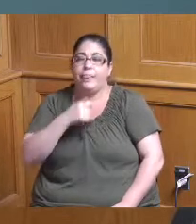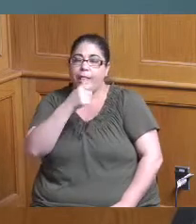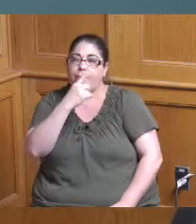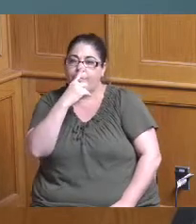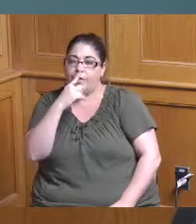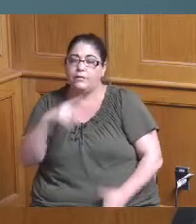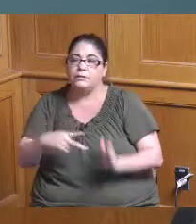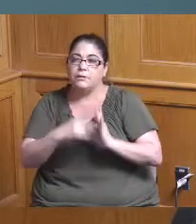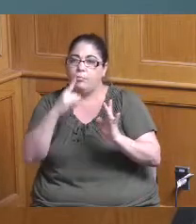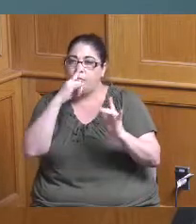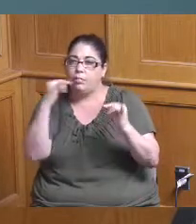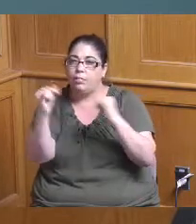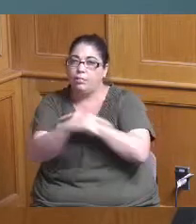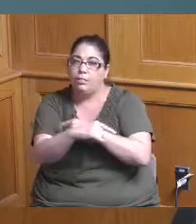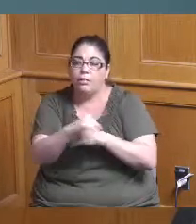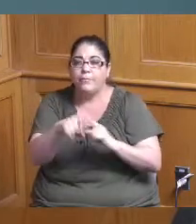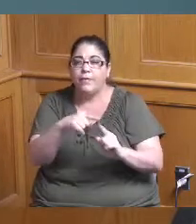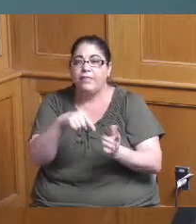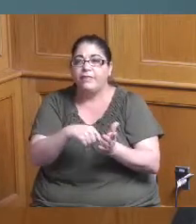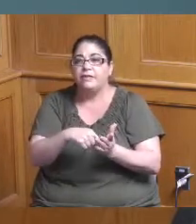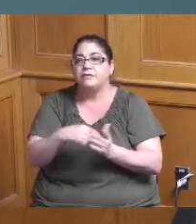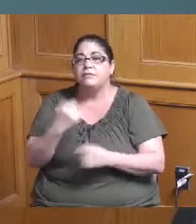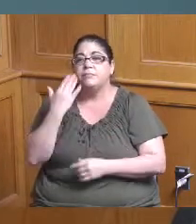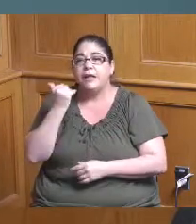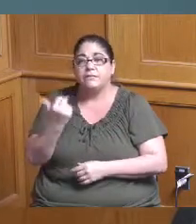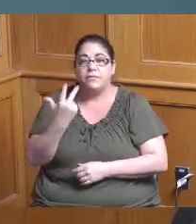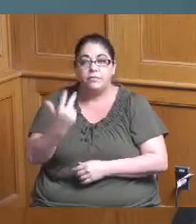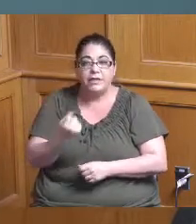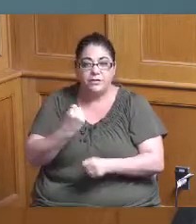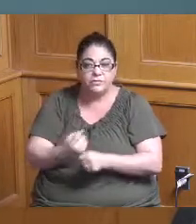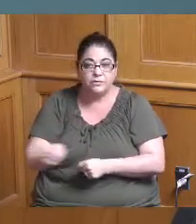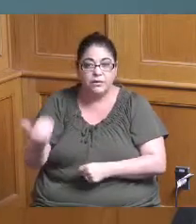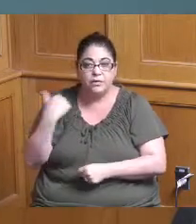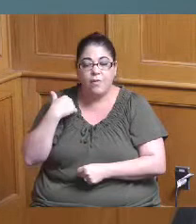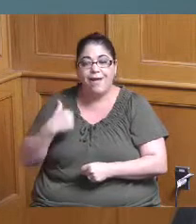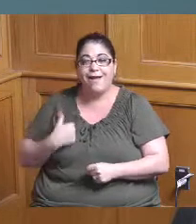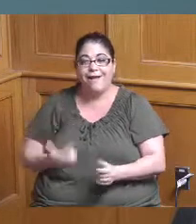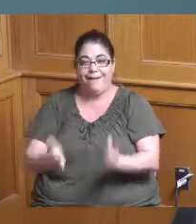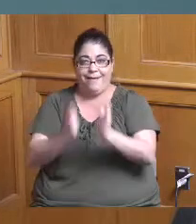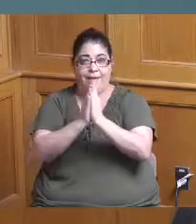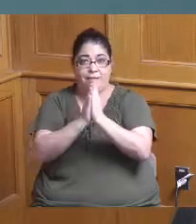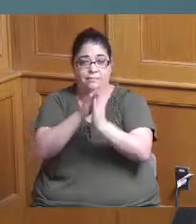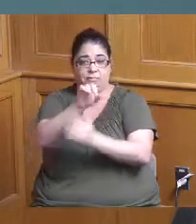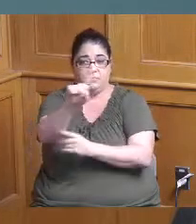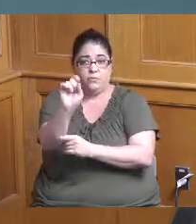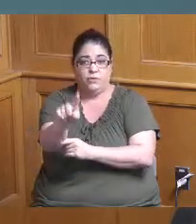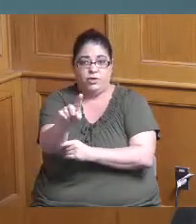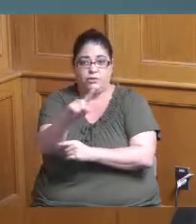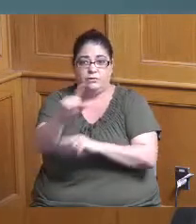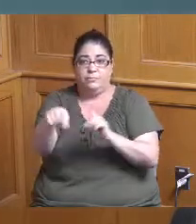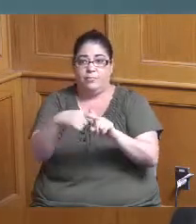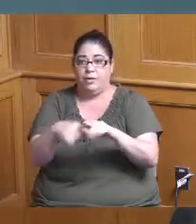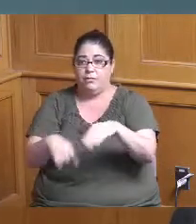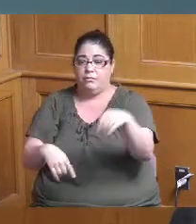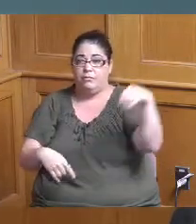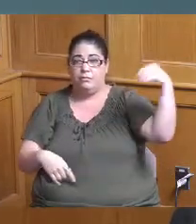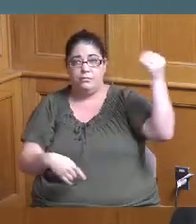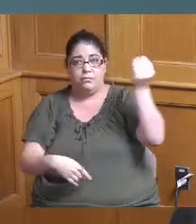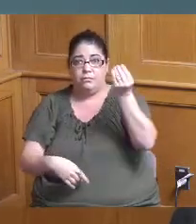a little bit about three years ago I asked about the information that's put out and why